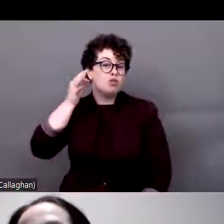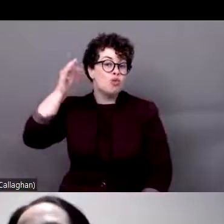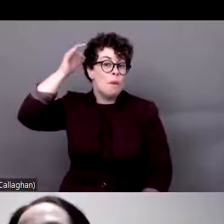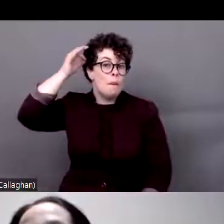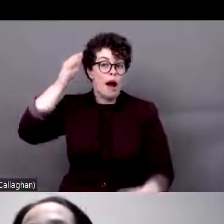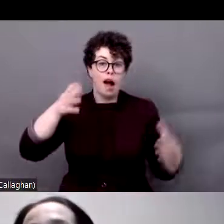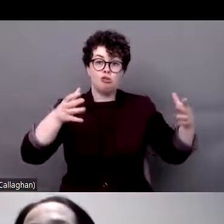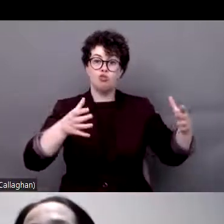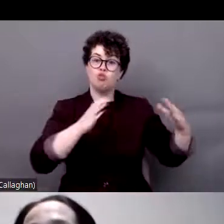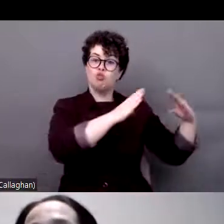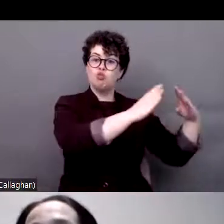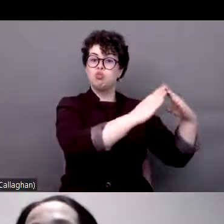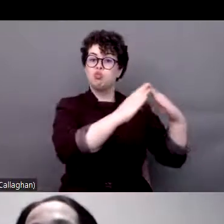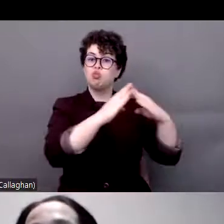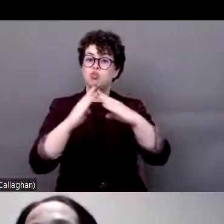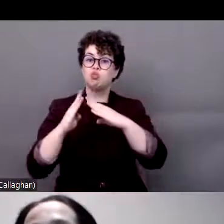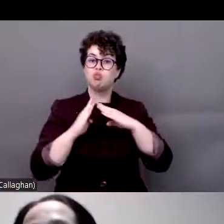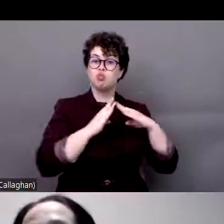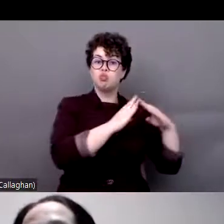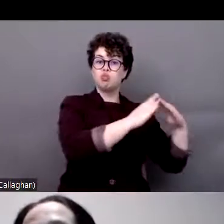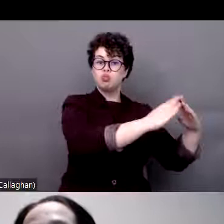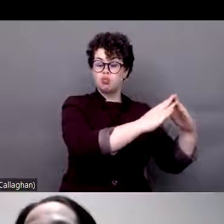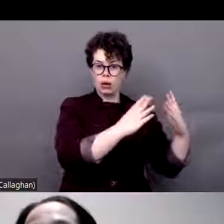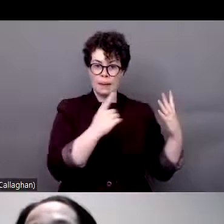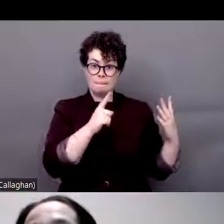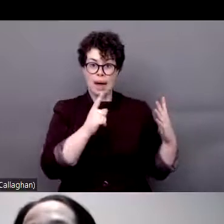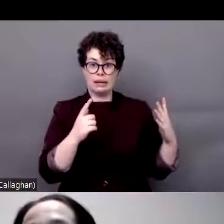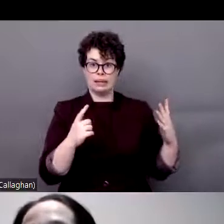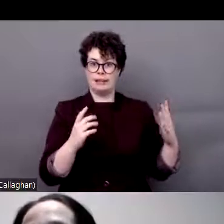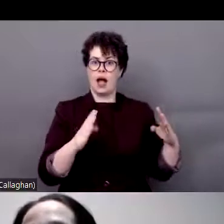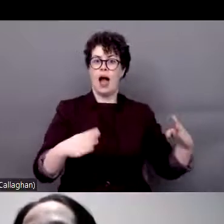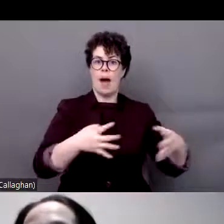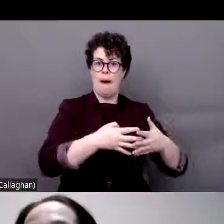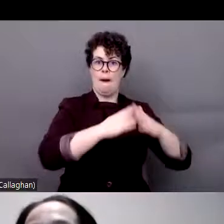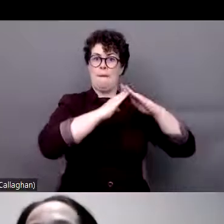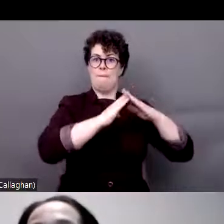settlements like problems with the living conditions, very